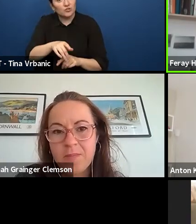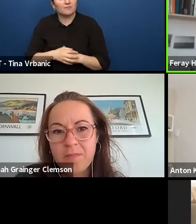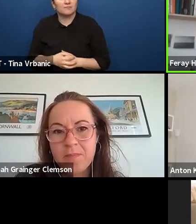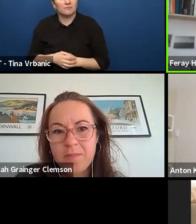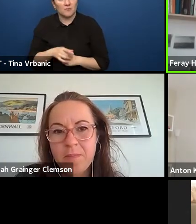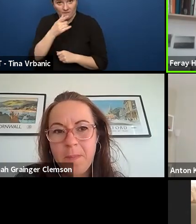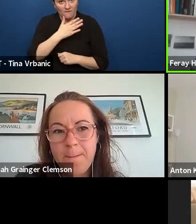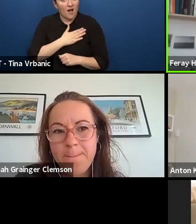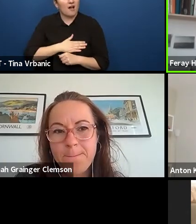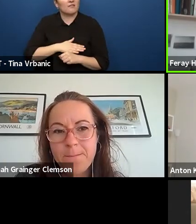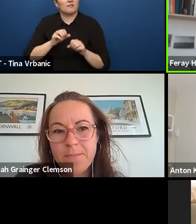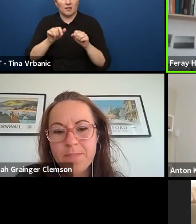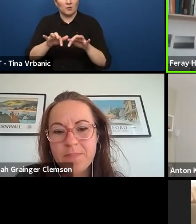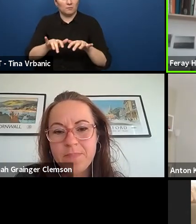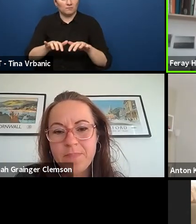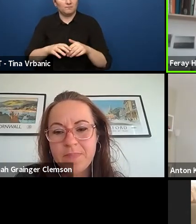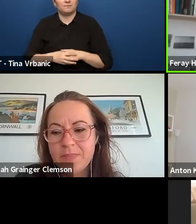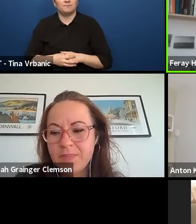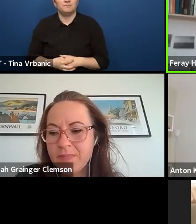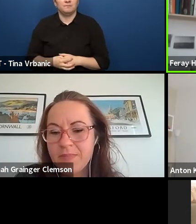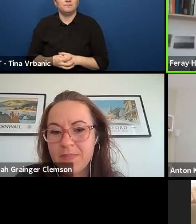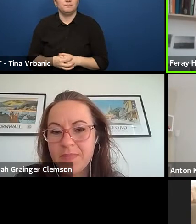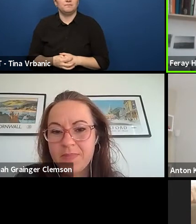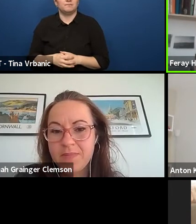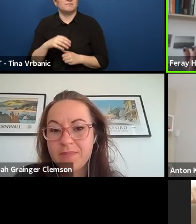But Anton or Hannah, I don't know, Hannah or Anton,